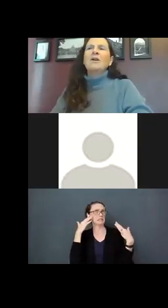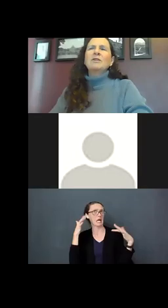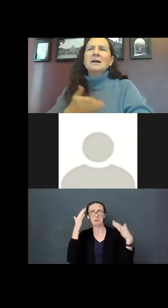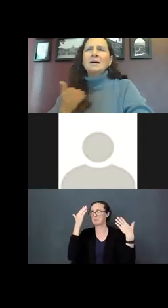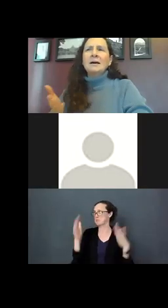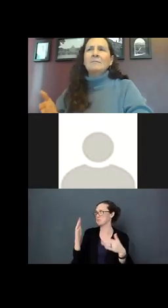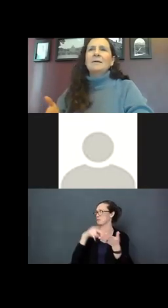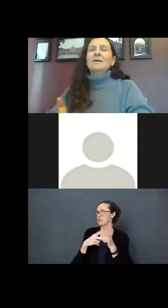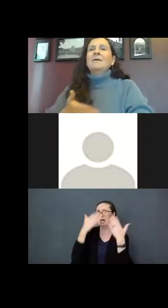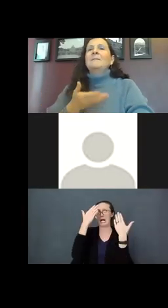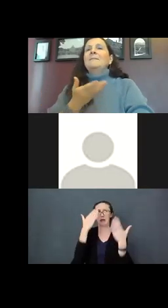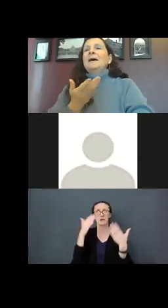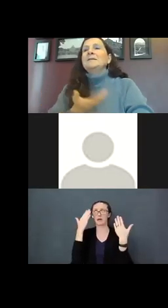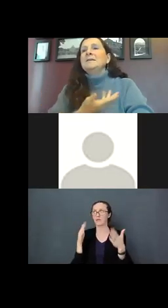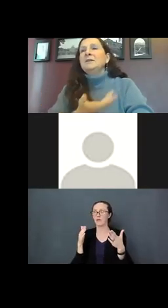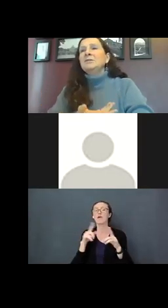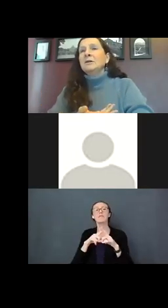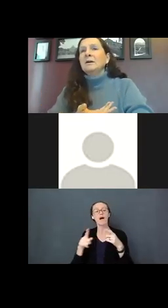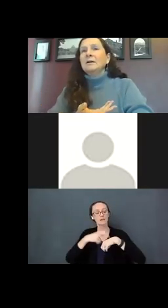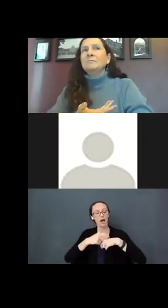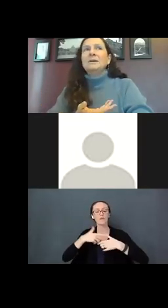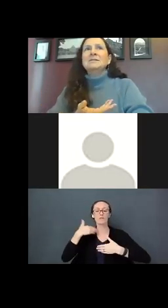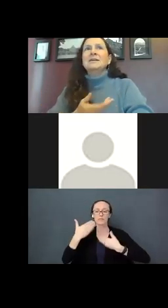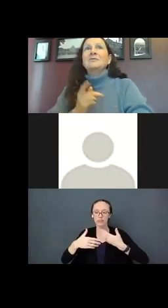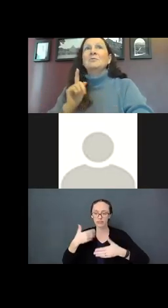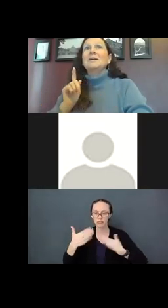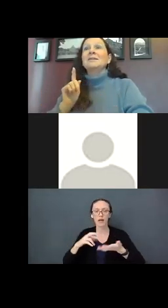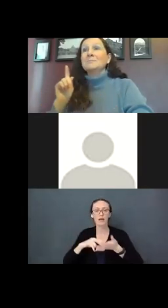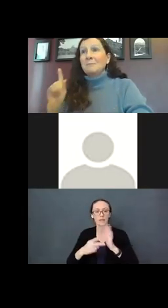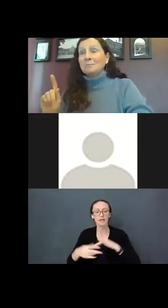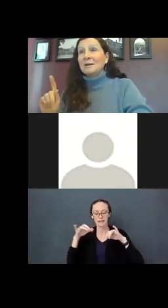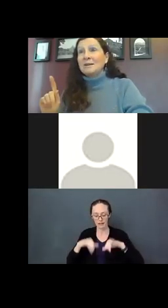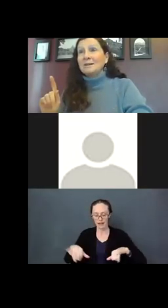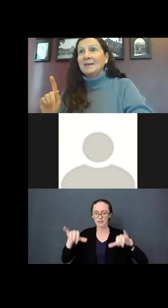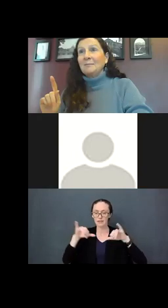Over time that tv turning on means that in a few minutes 'my mom is coming to get me.